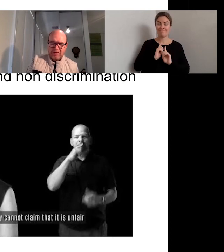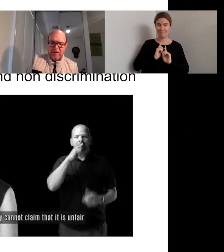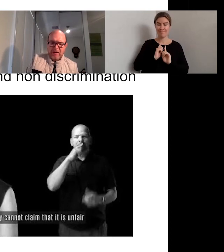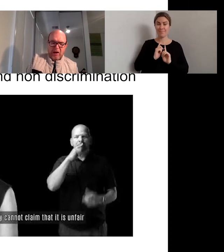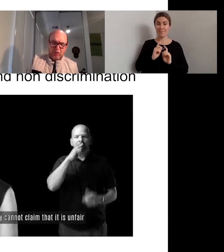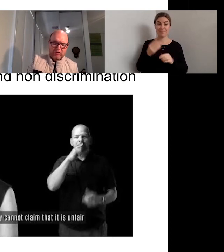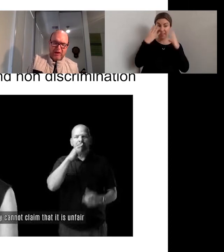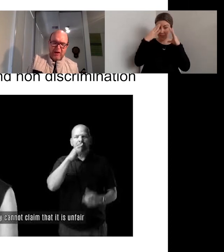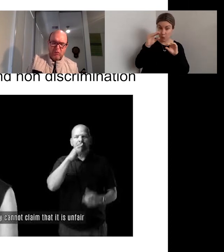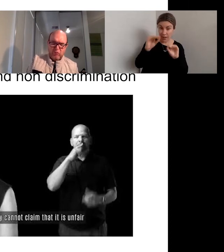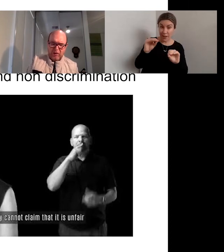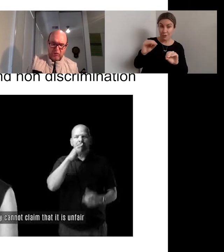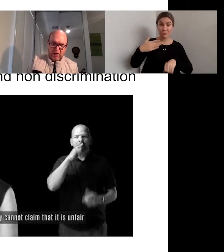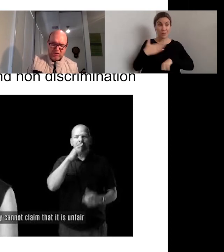recreation, and more.